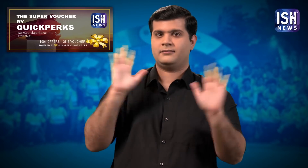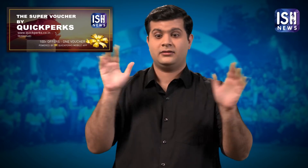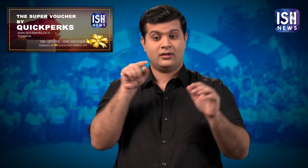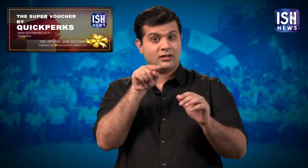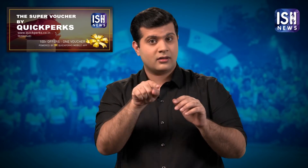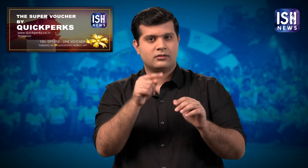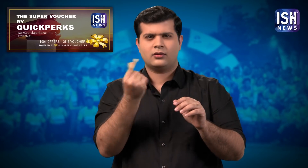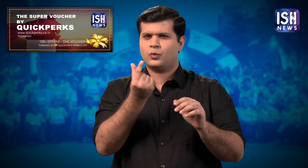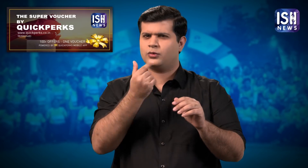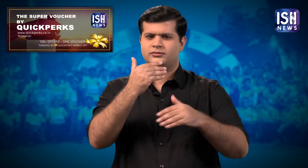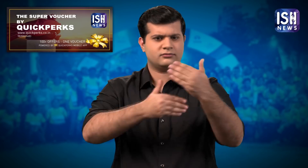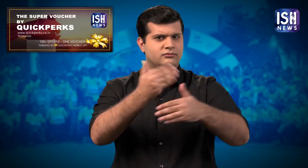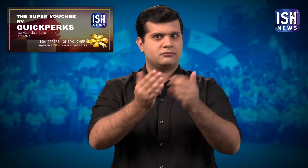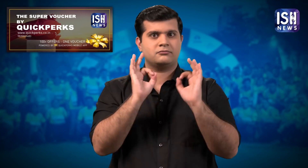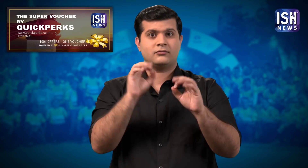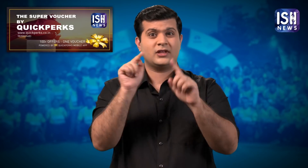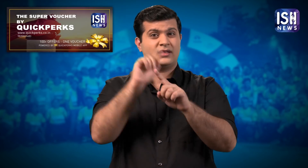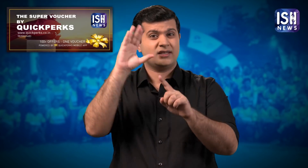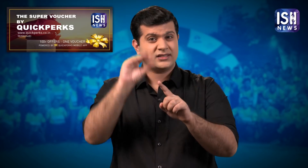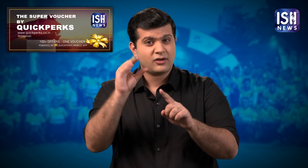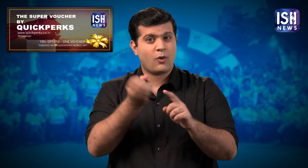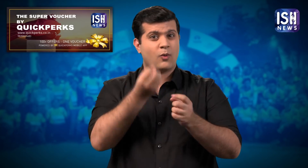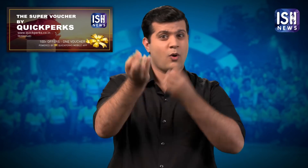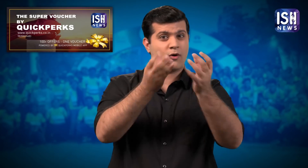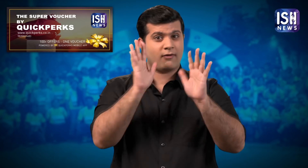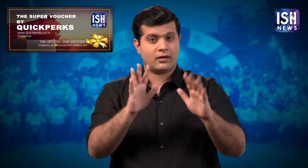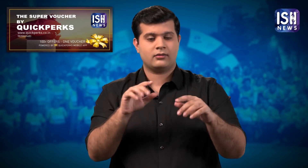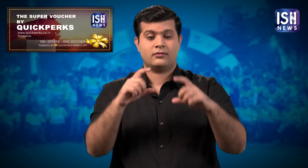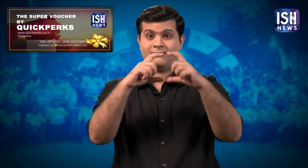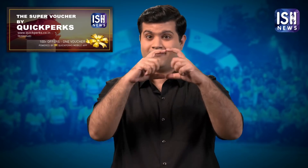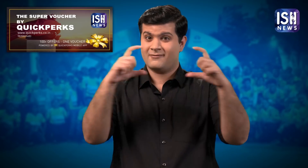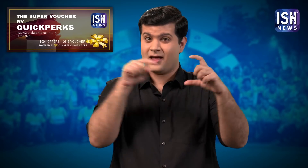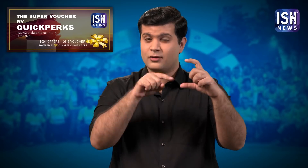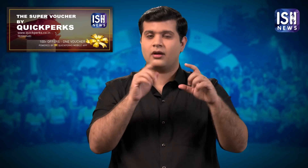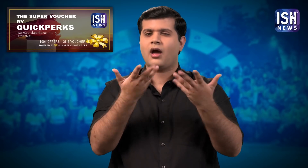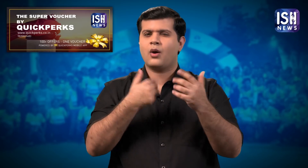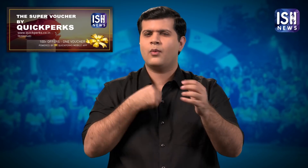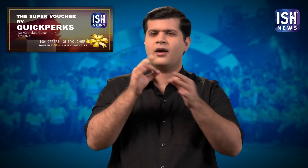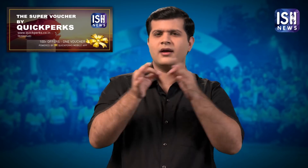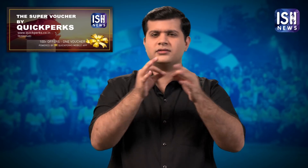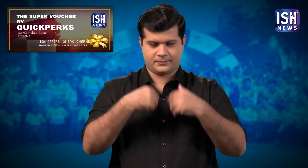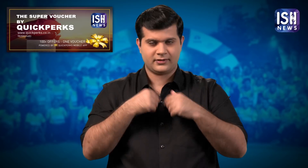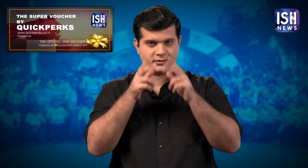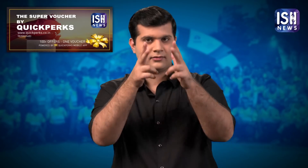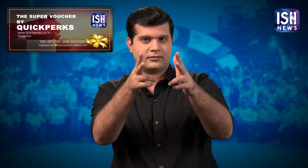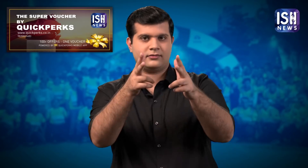It can be used to avail many discounts. Let me explain how you can use the voucher.